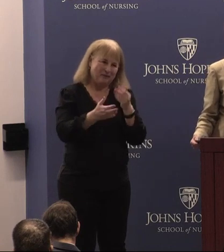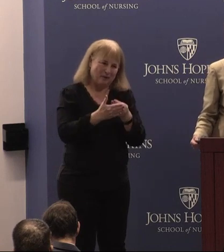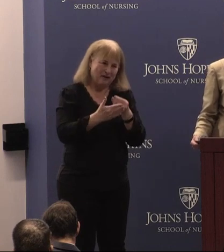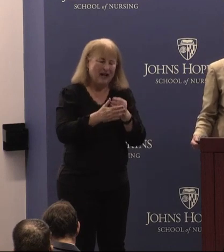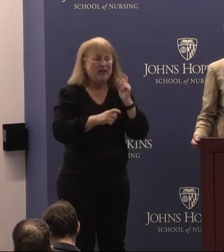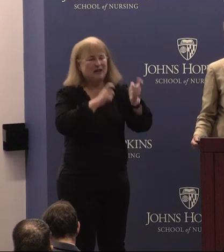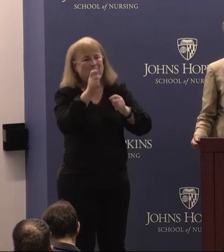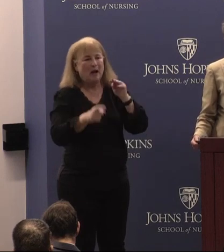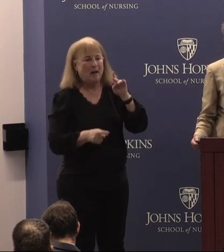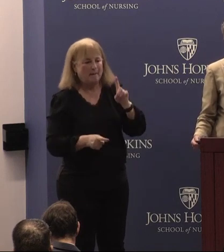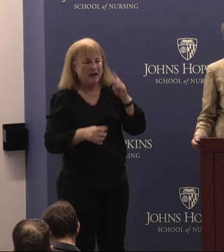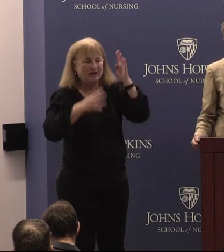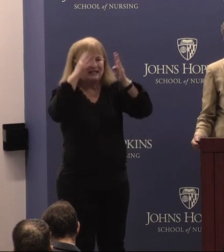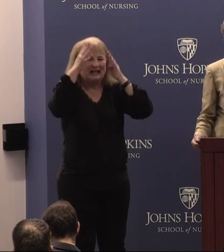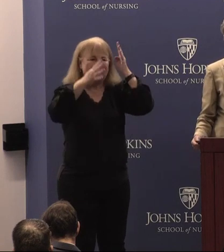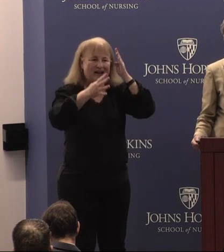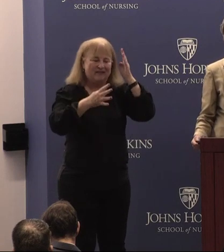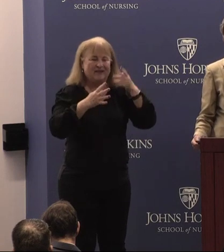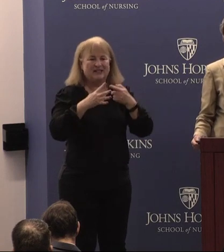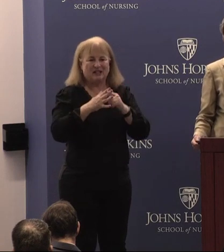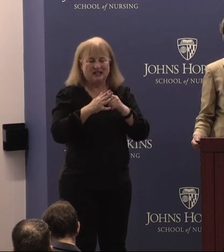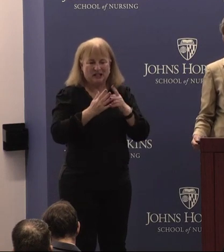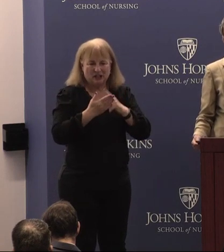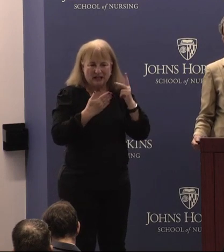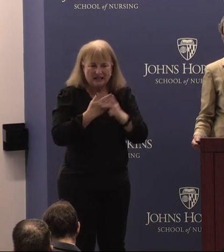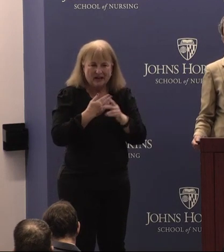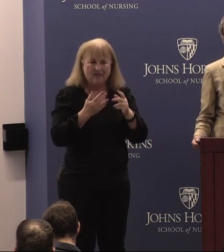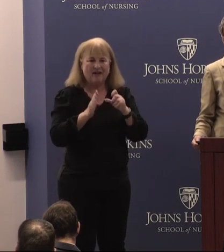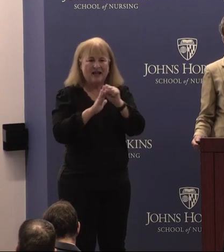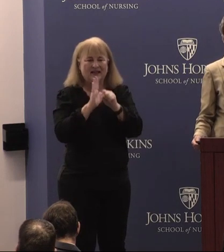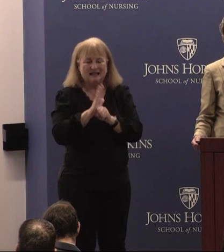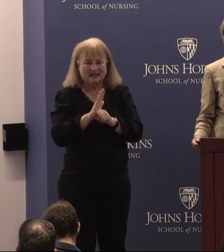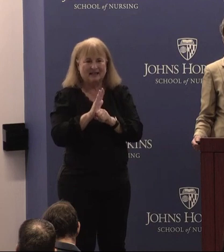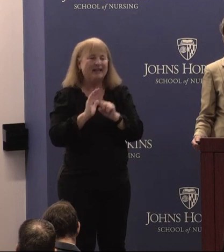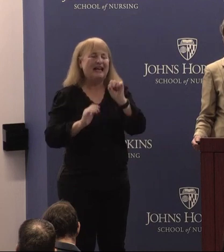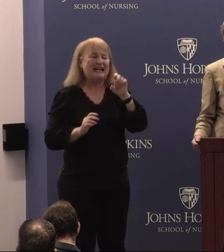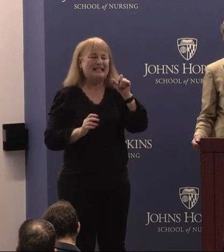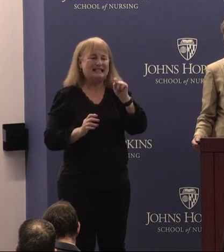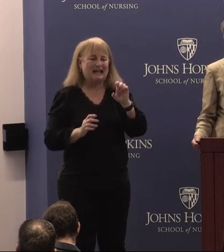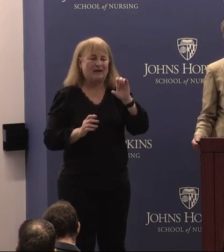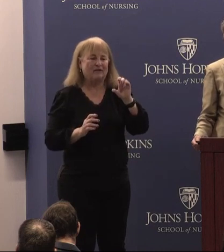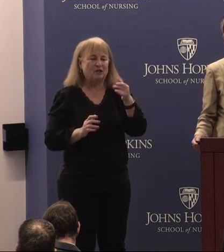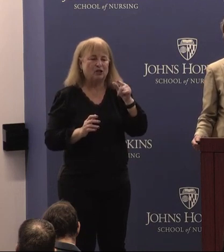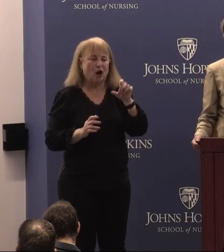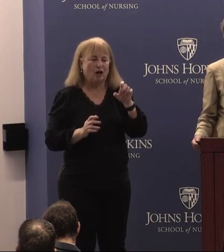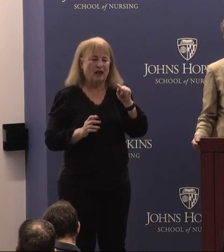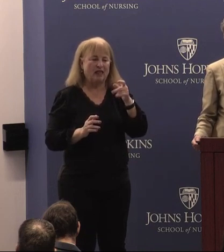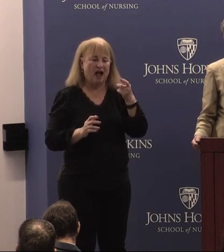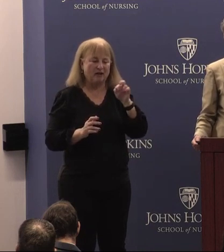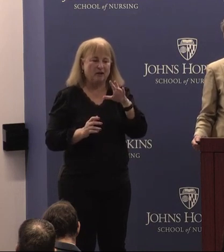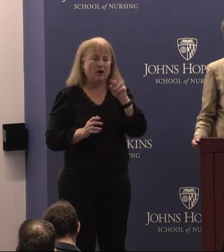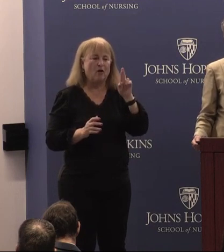the Maryland Innovation Initiative, the Estates of Miss Charlotte Lochner and Ralph S. O'Connor and